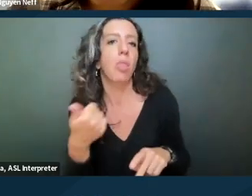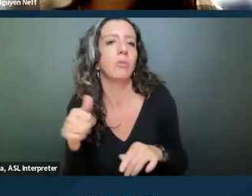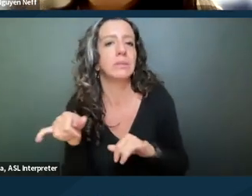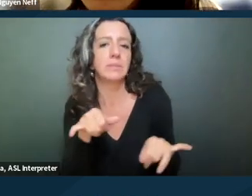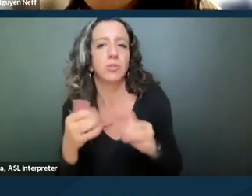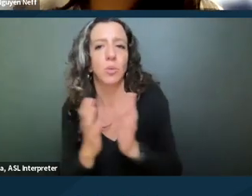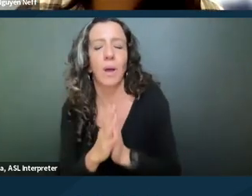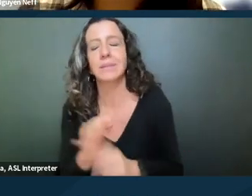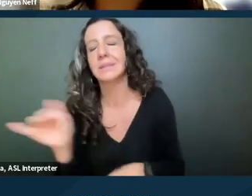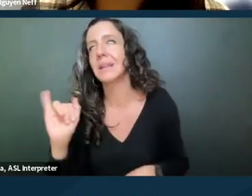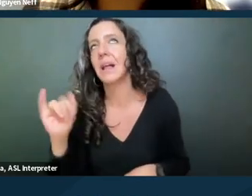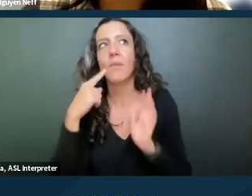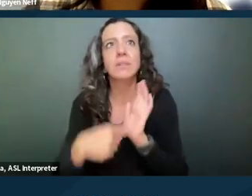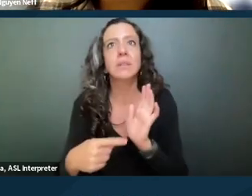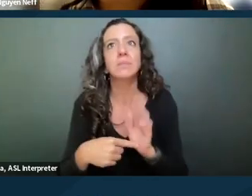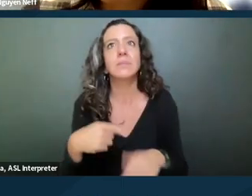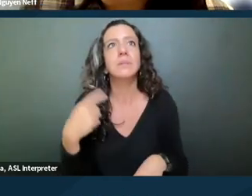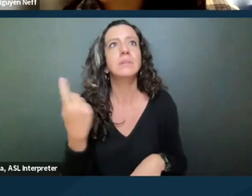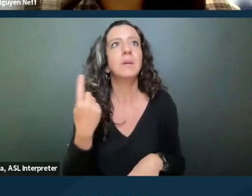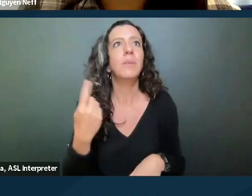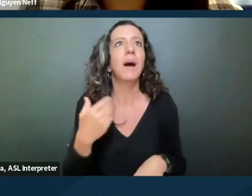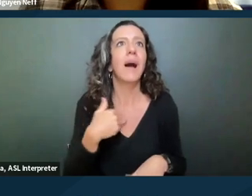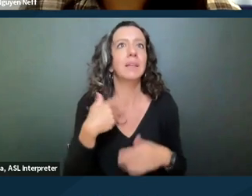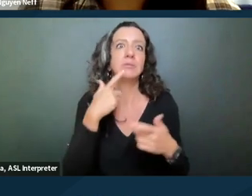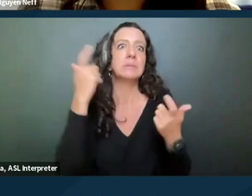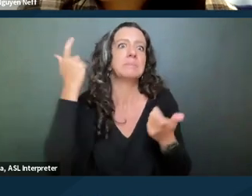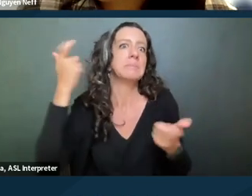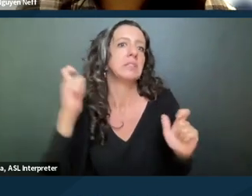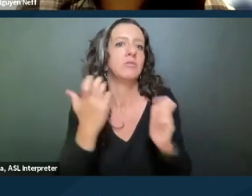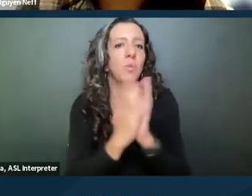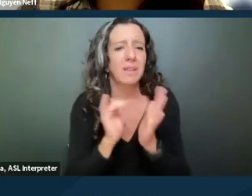a big request that might require a significant change.